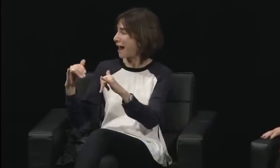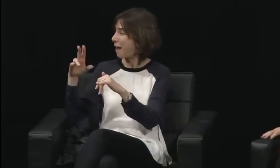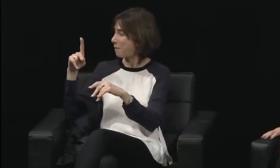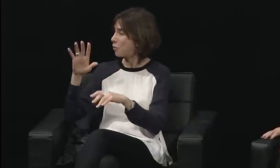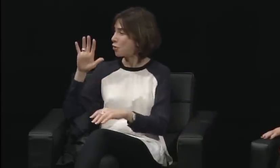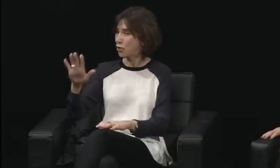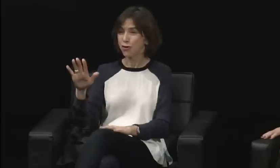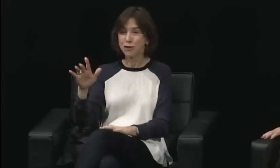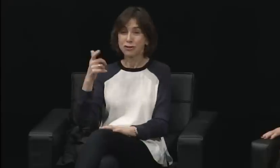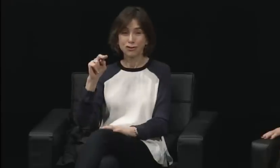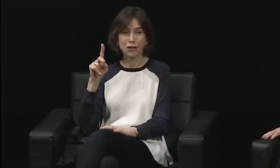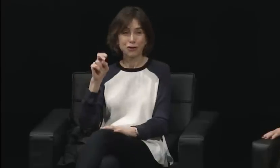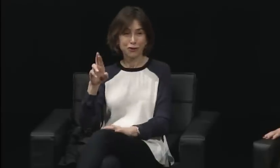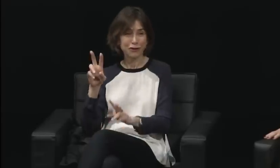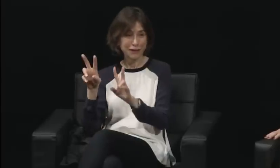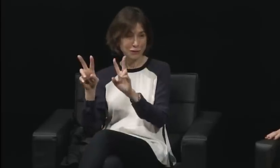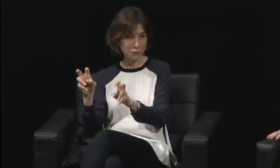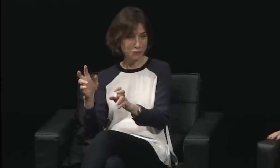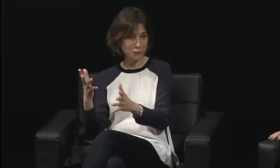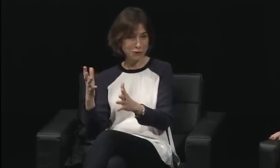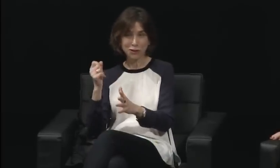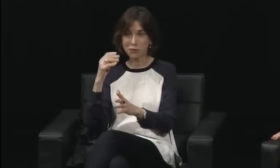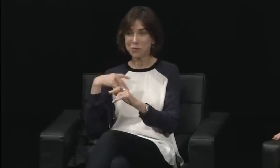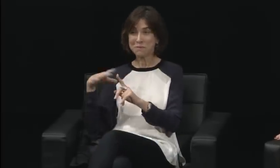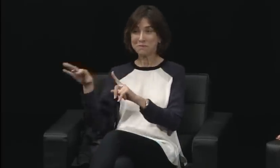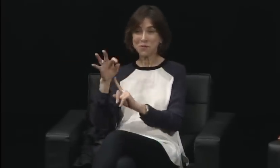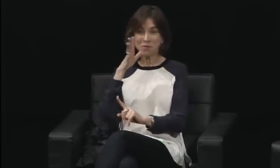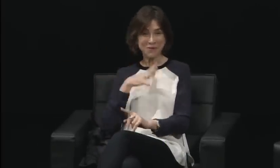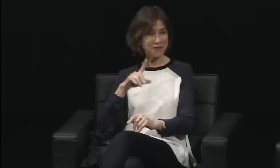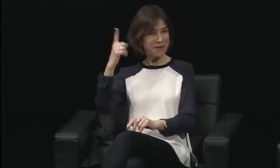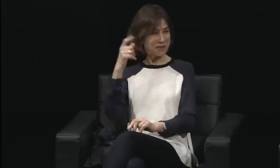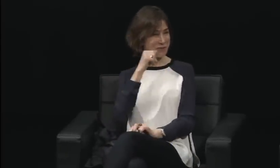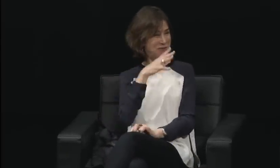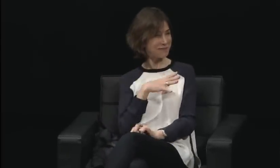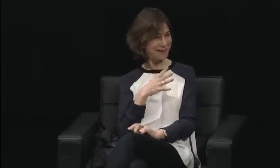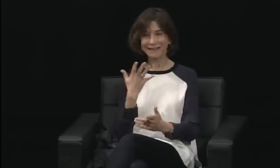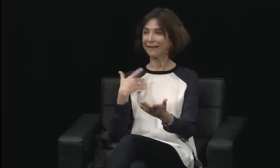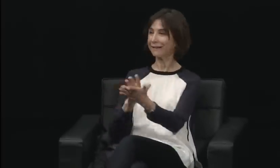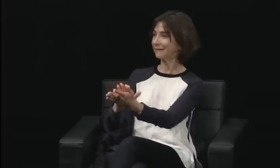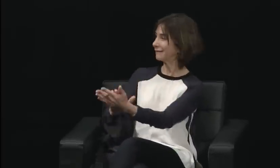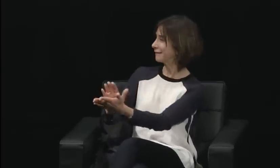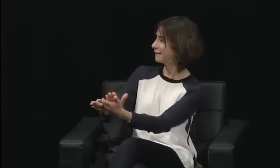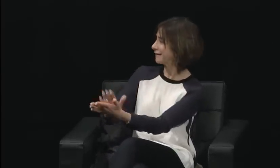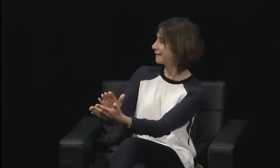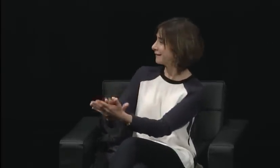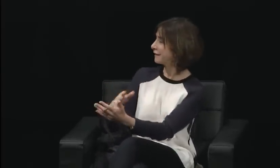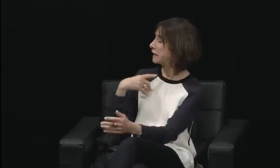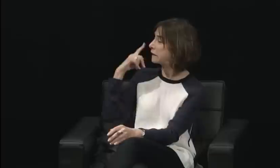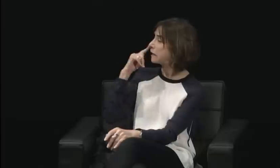They didn't pick a deaf person. They didn't pick a deaf man.